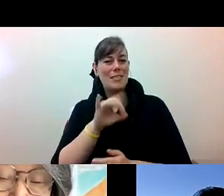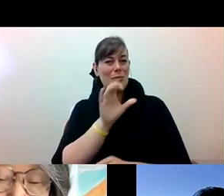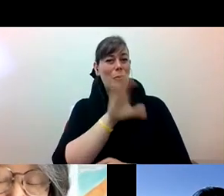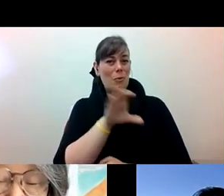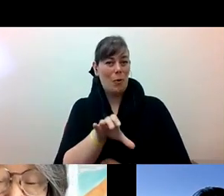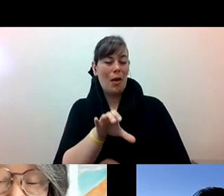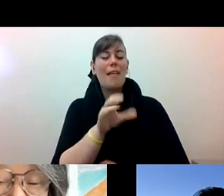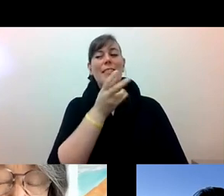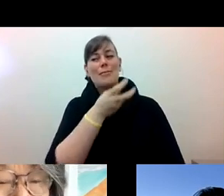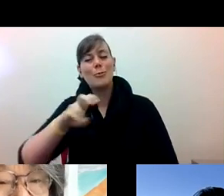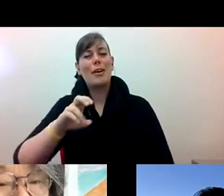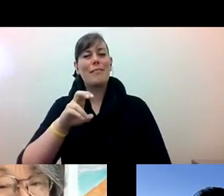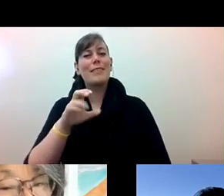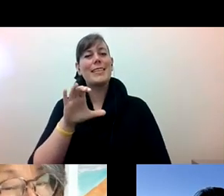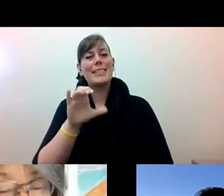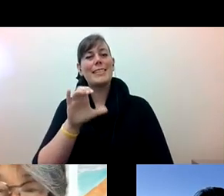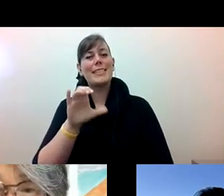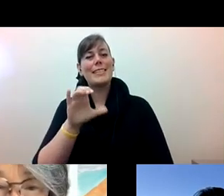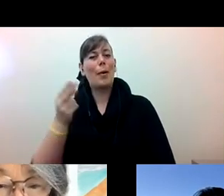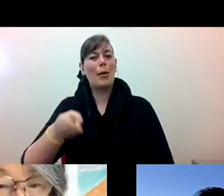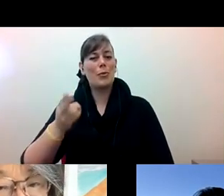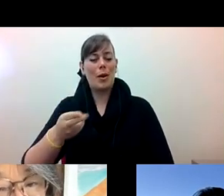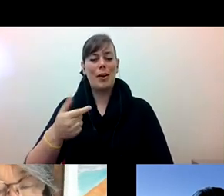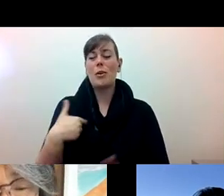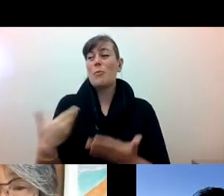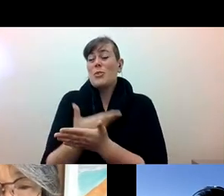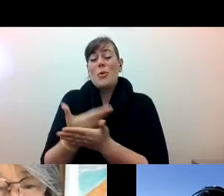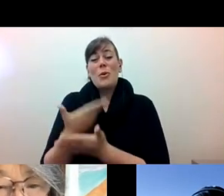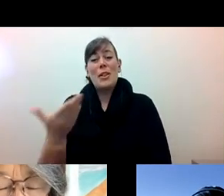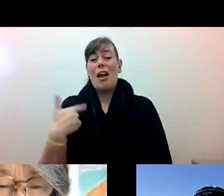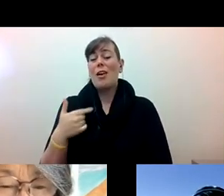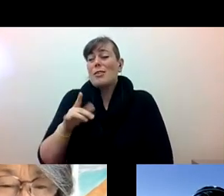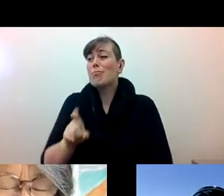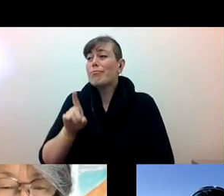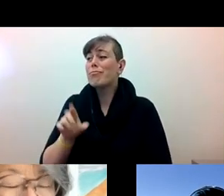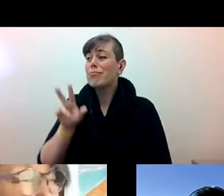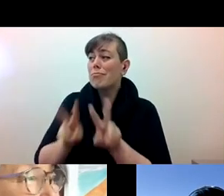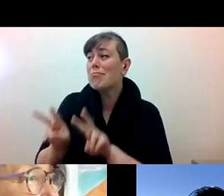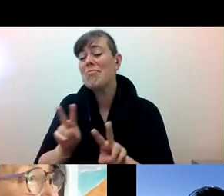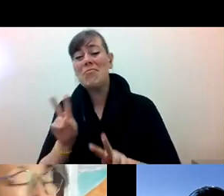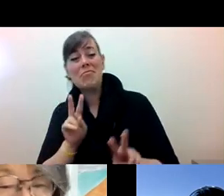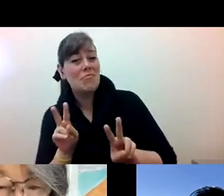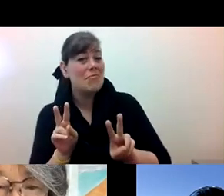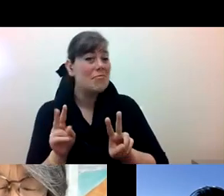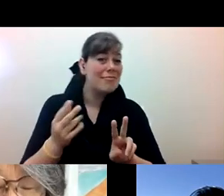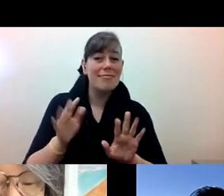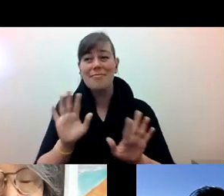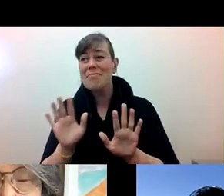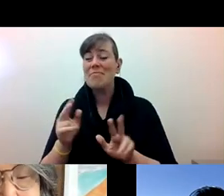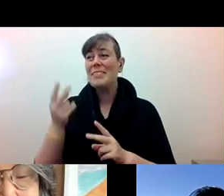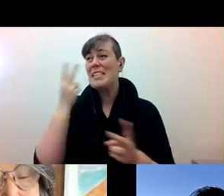pam tau lee: um, and so I was just like new on campus I was just walking around and checking out the various buildings and then I